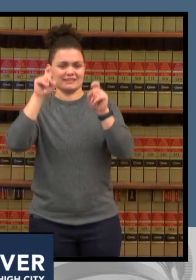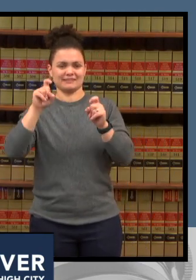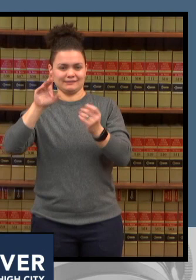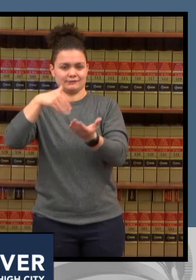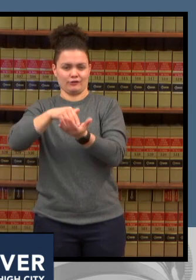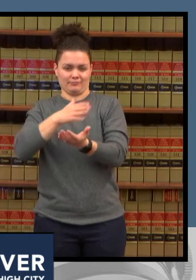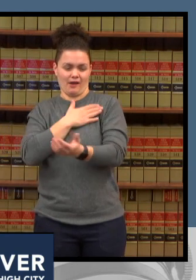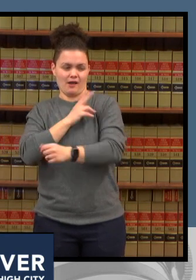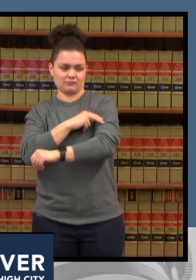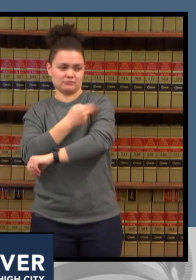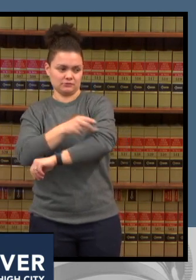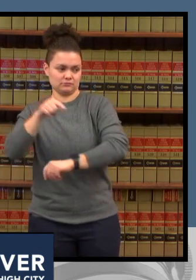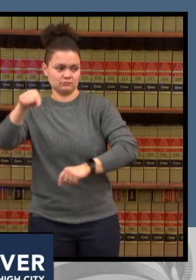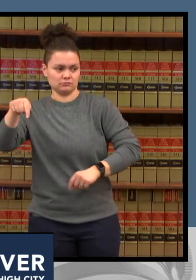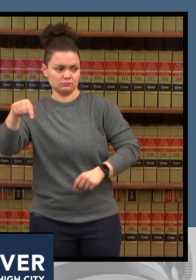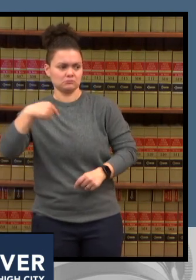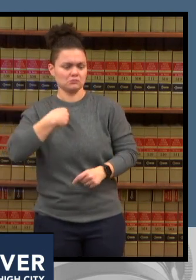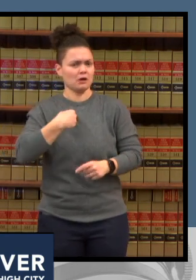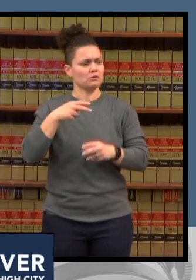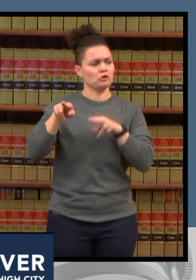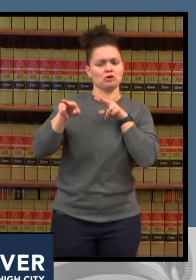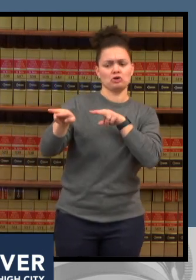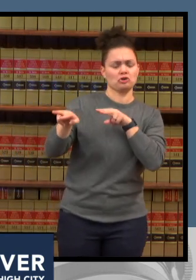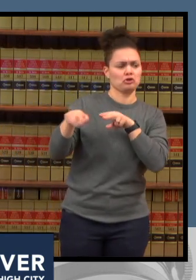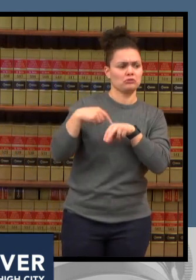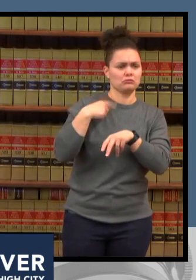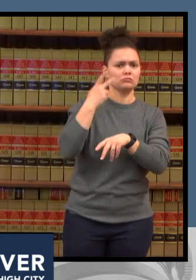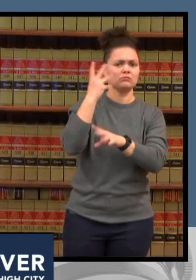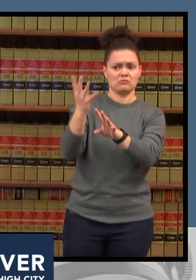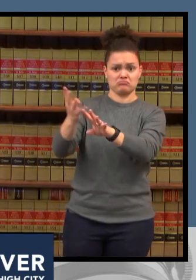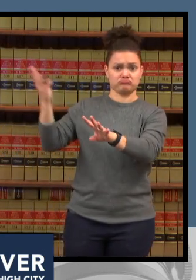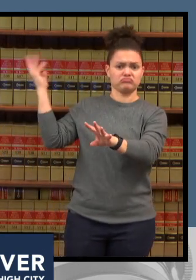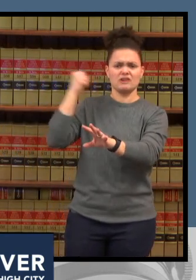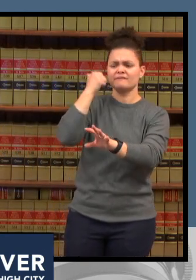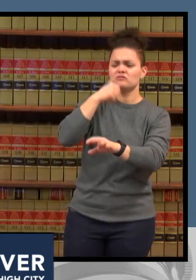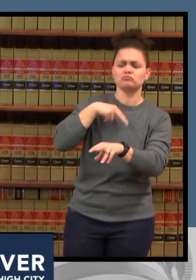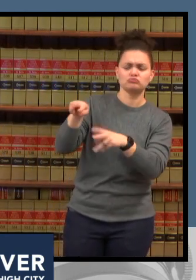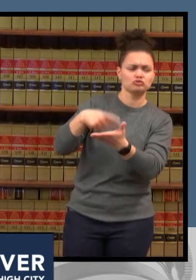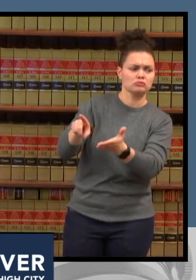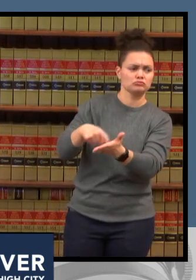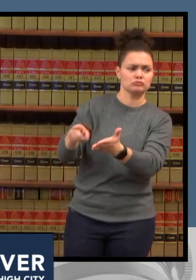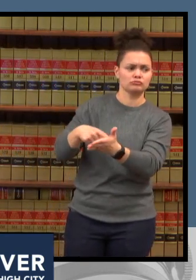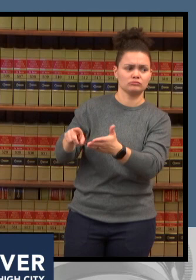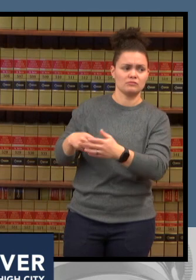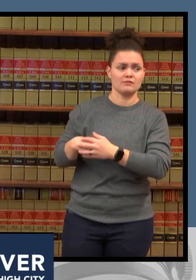have increased um our testing capacity i think we're testing a little over 3 000 tests a day